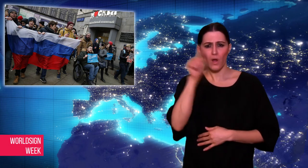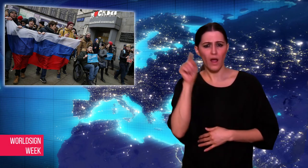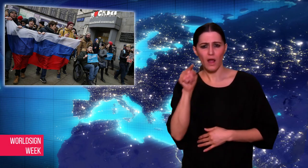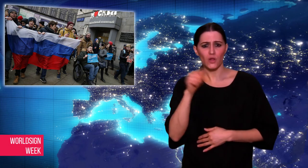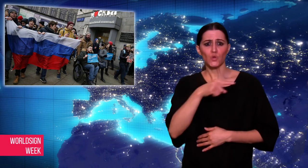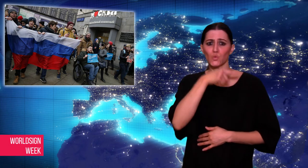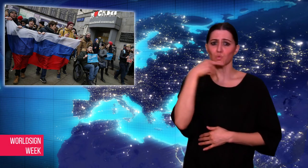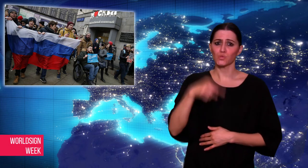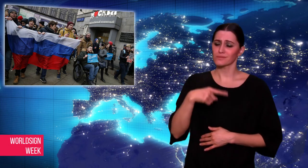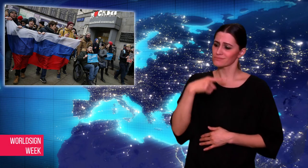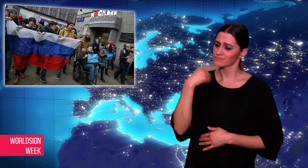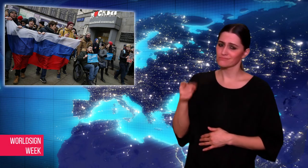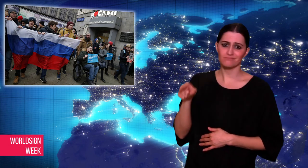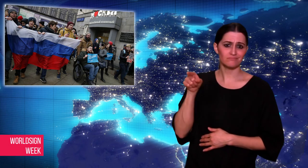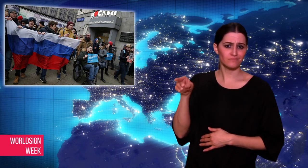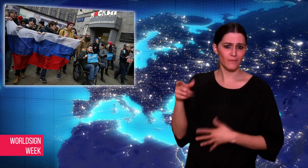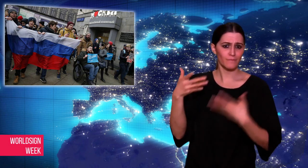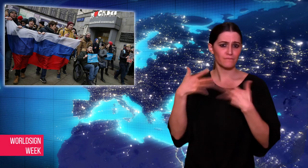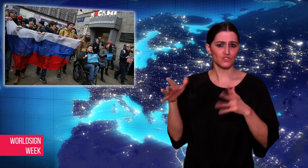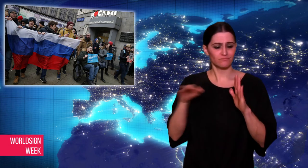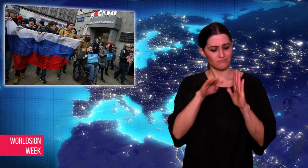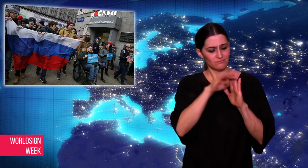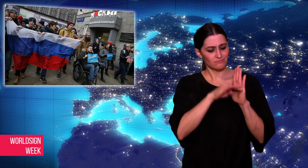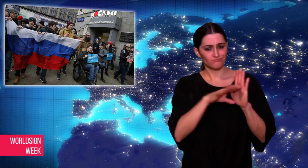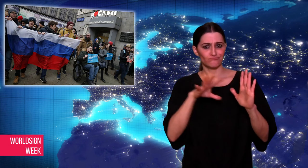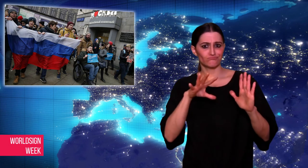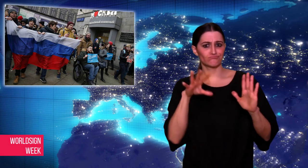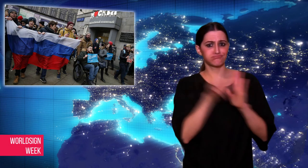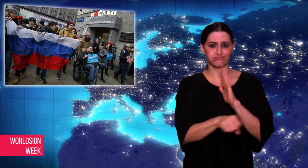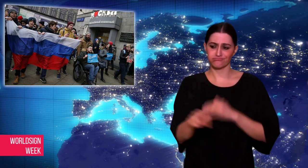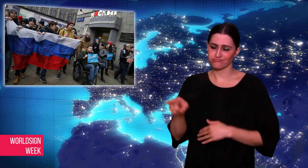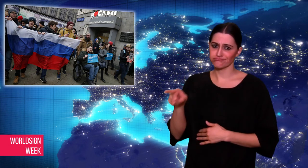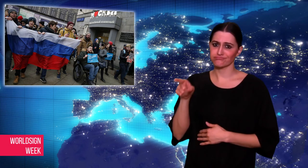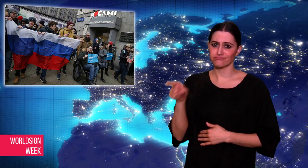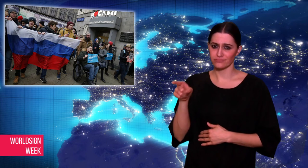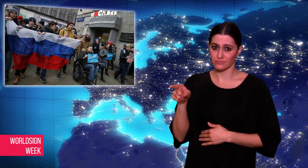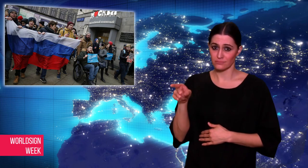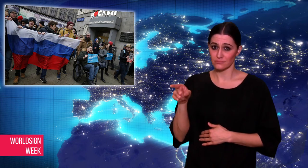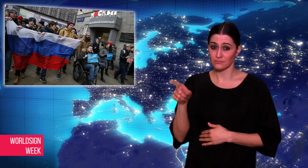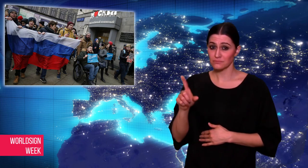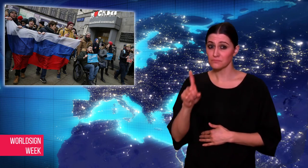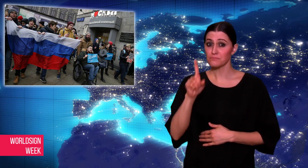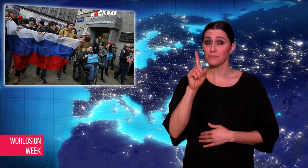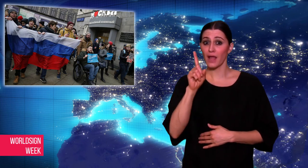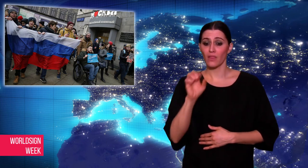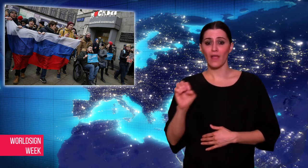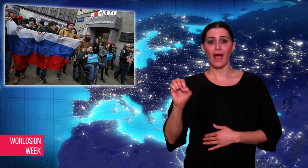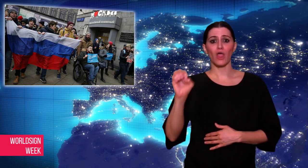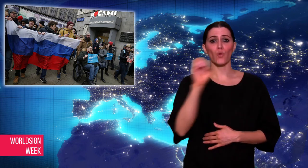criminal charge that European Court of